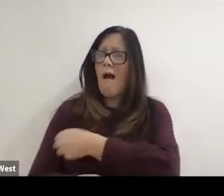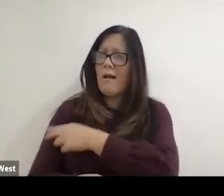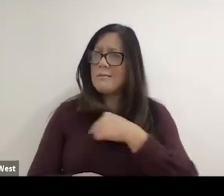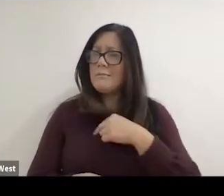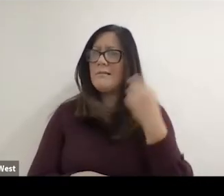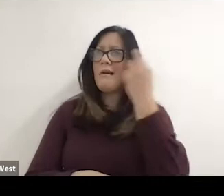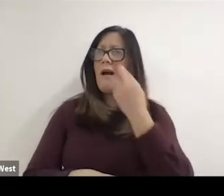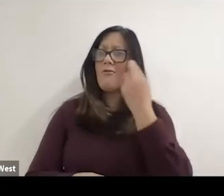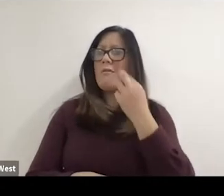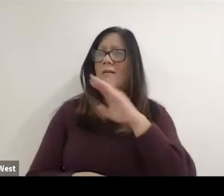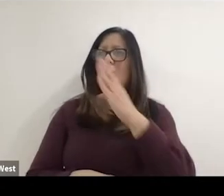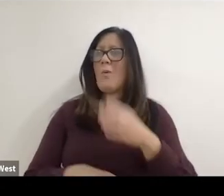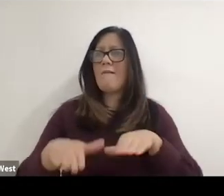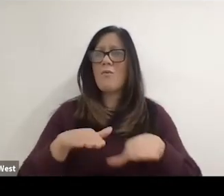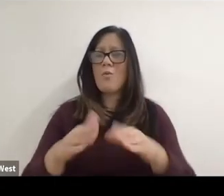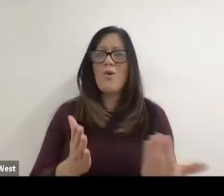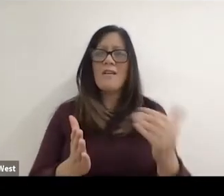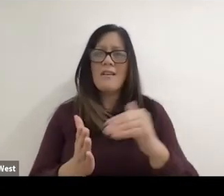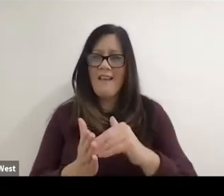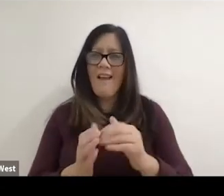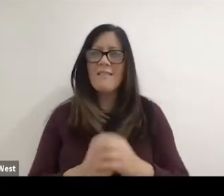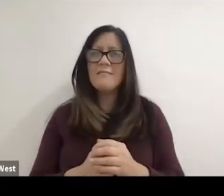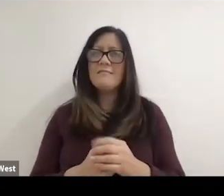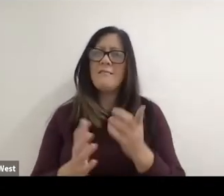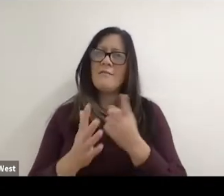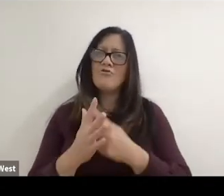Realizing I'm never going to walk again, I started to just imagine different